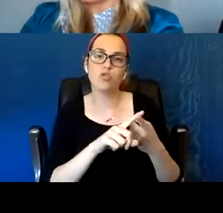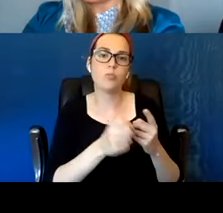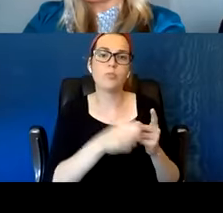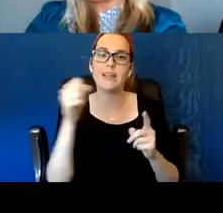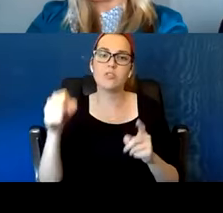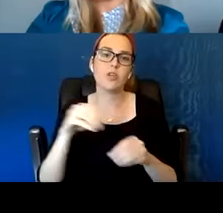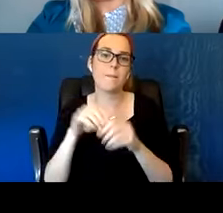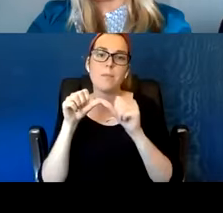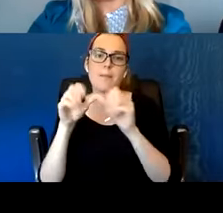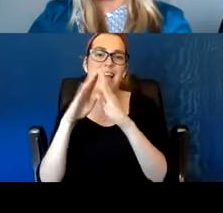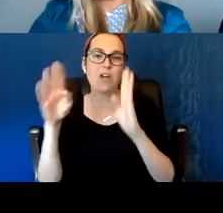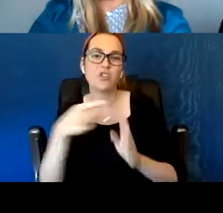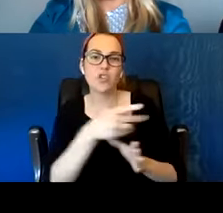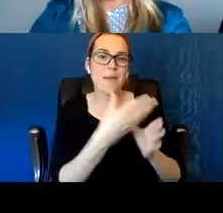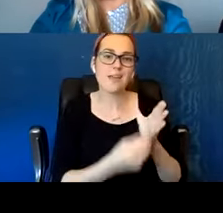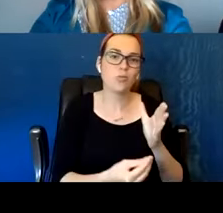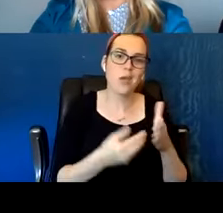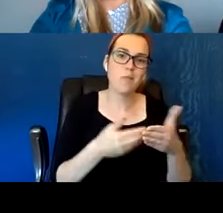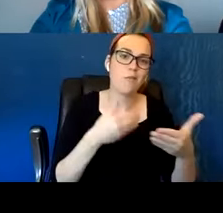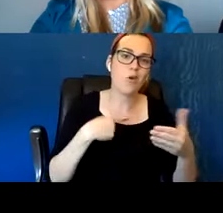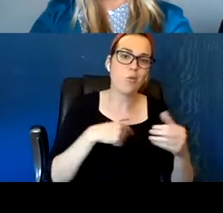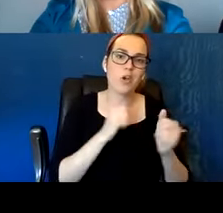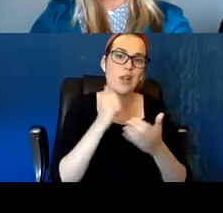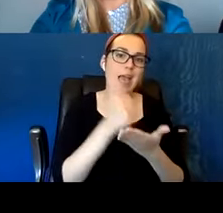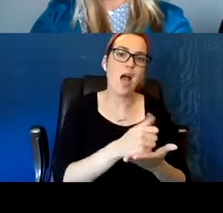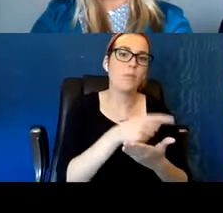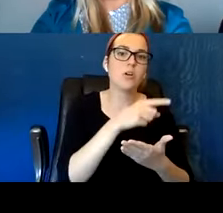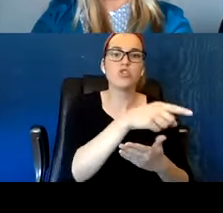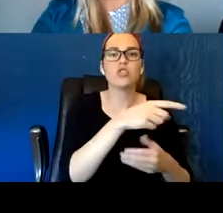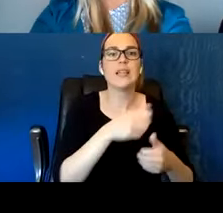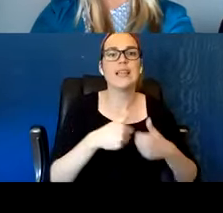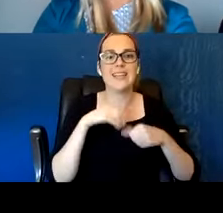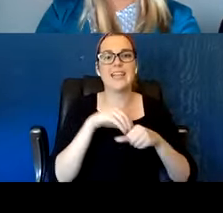And I know between every other B word there was love.